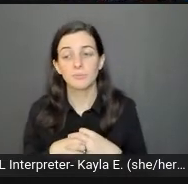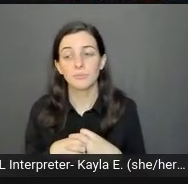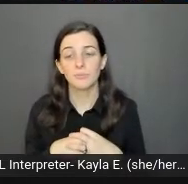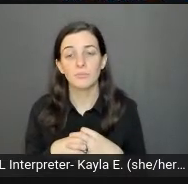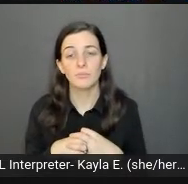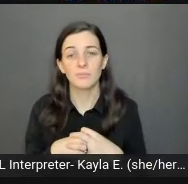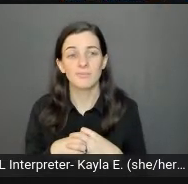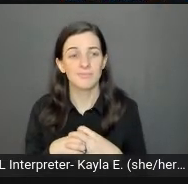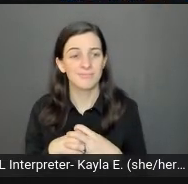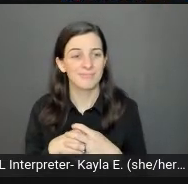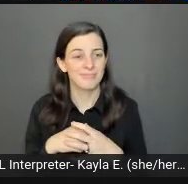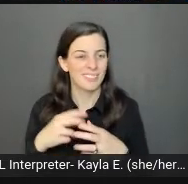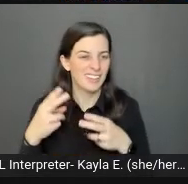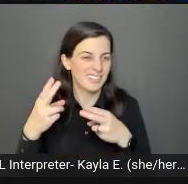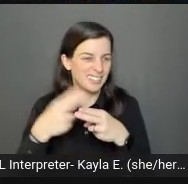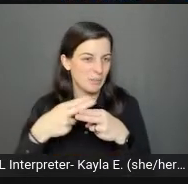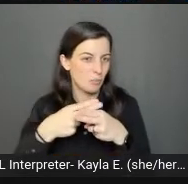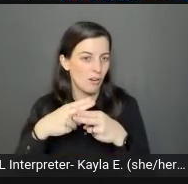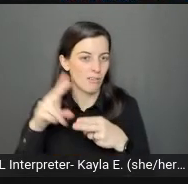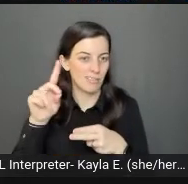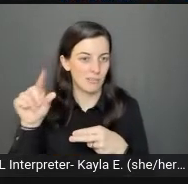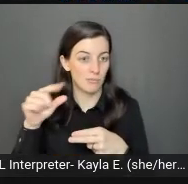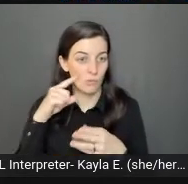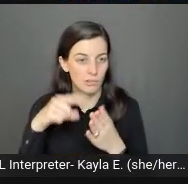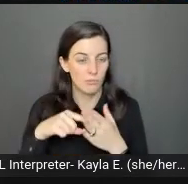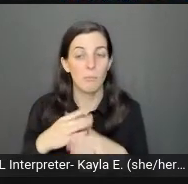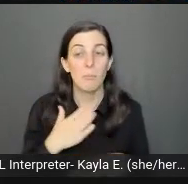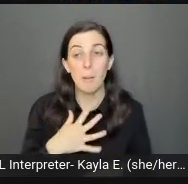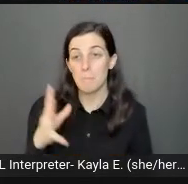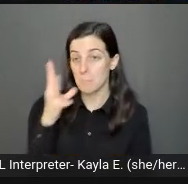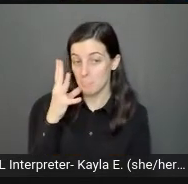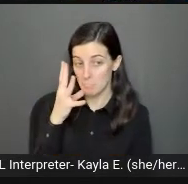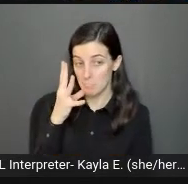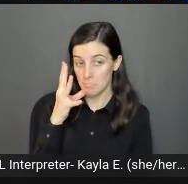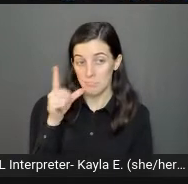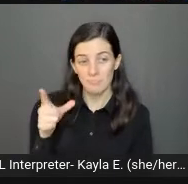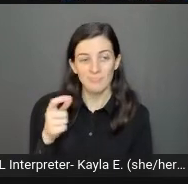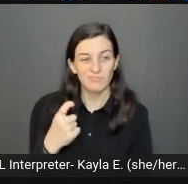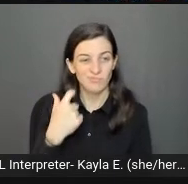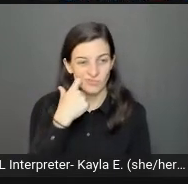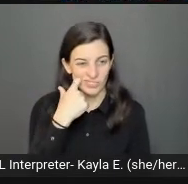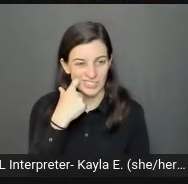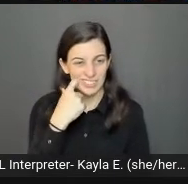or temporary disability. My mom recently had to have surgery on her shoulder,